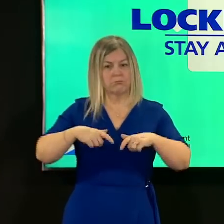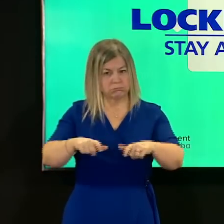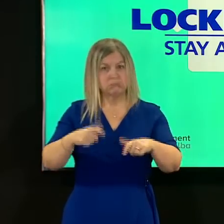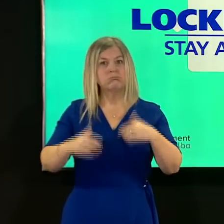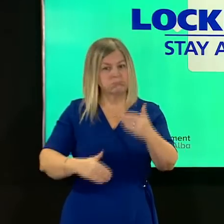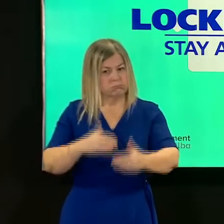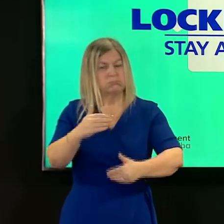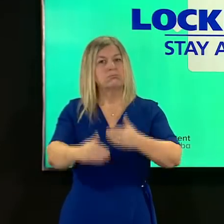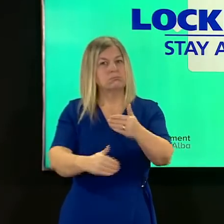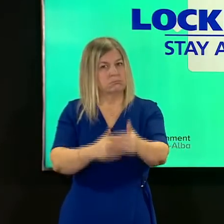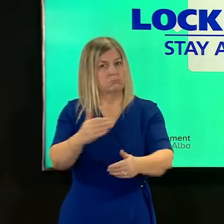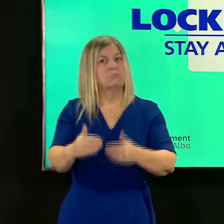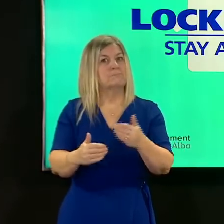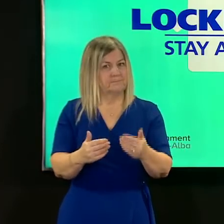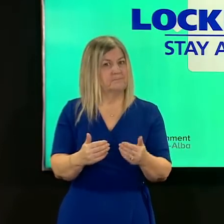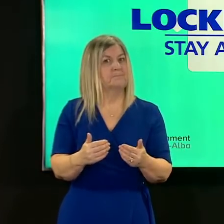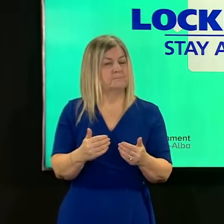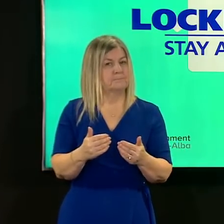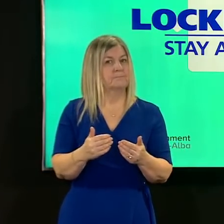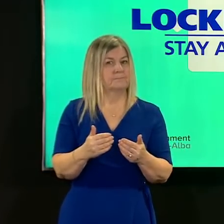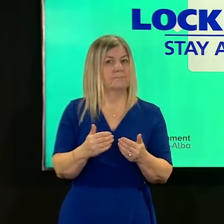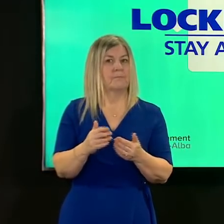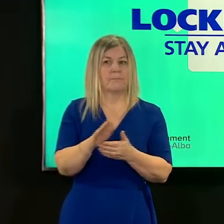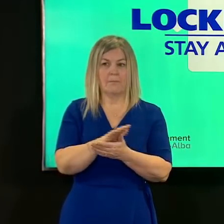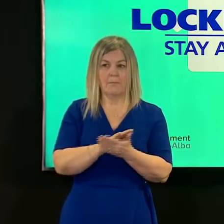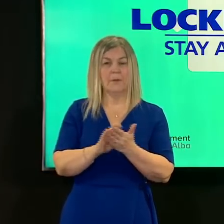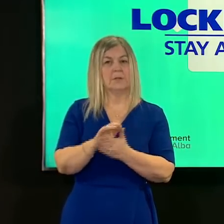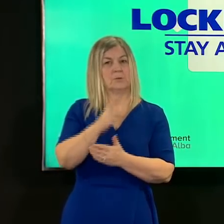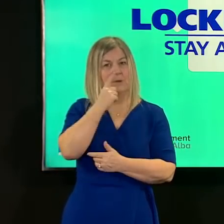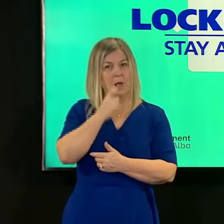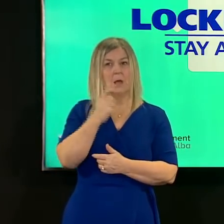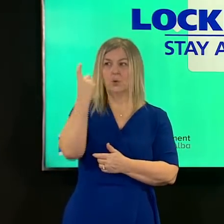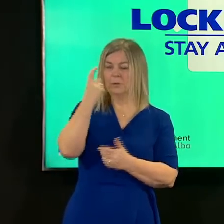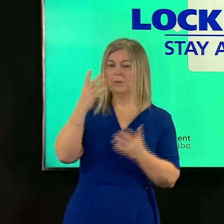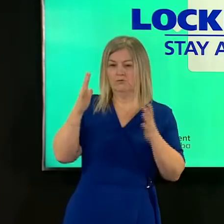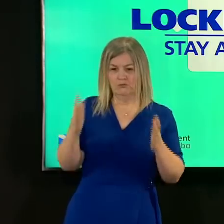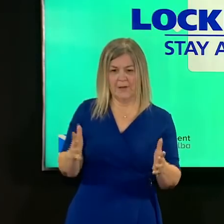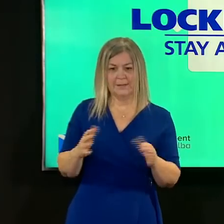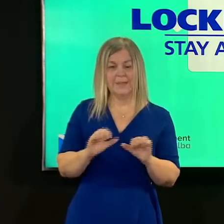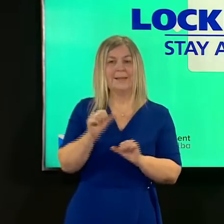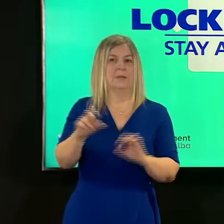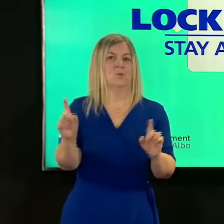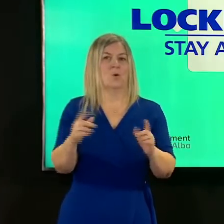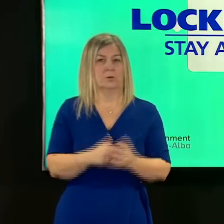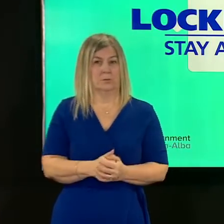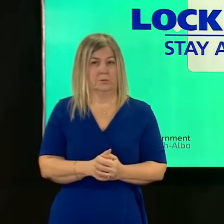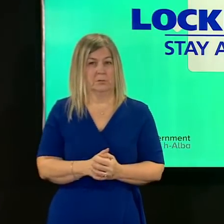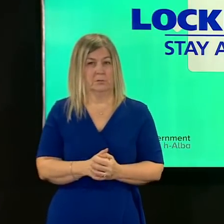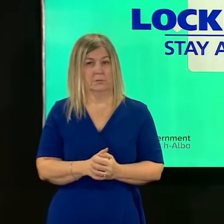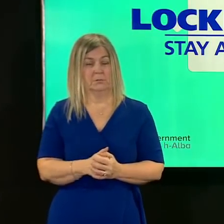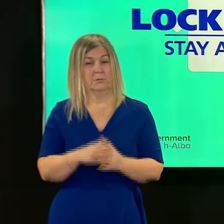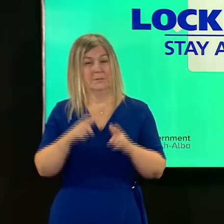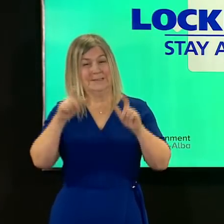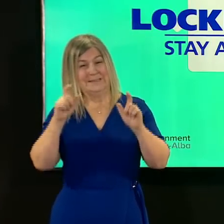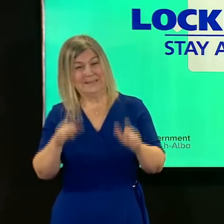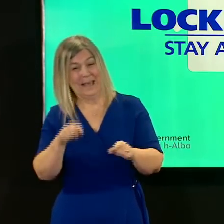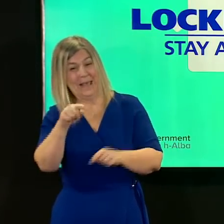the area of room we've got to take further steps remembering that any time you ease a restriction